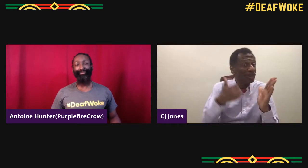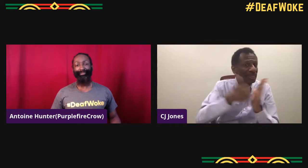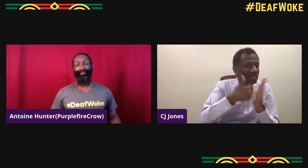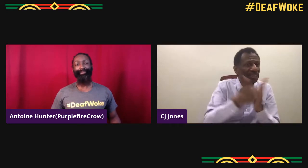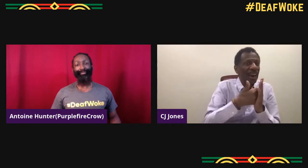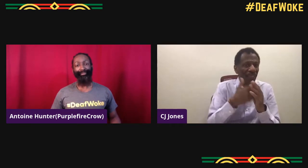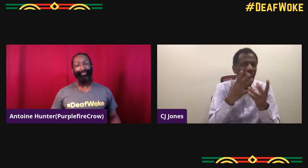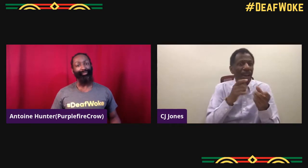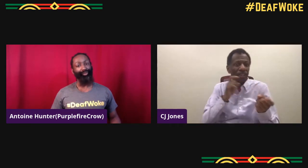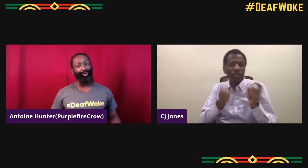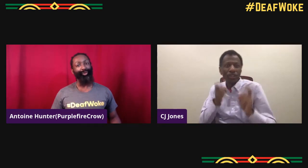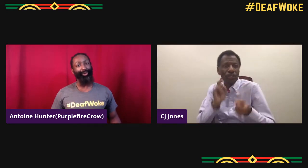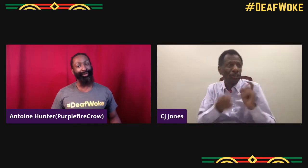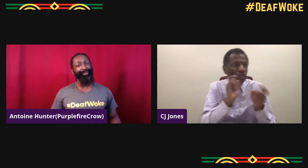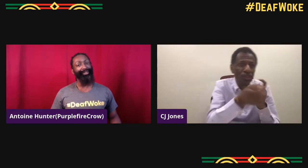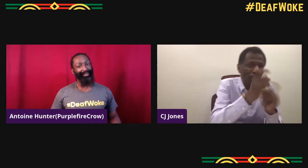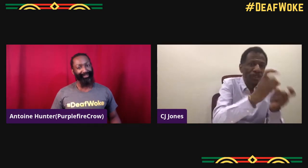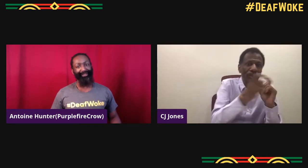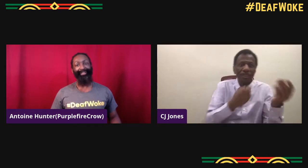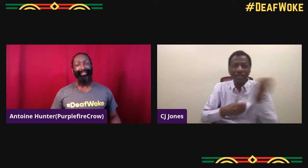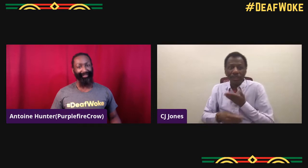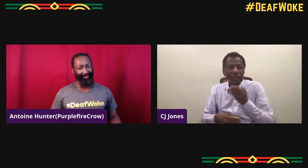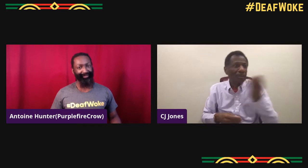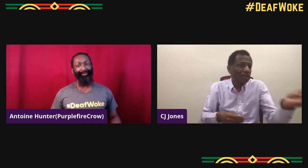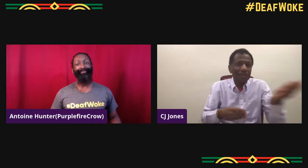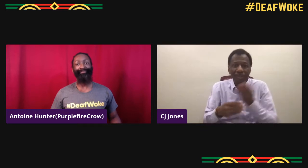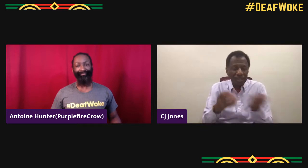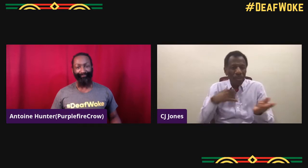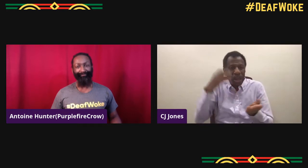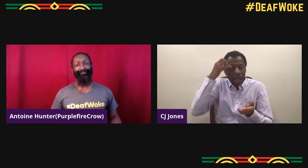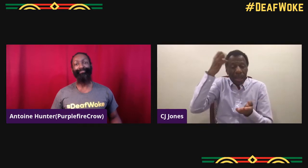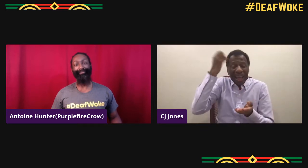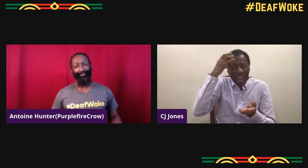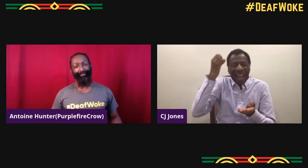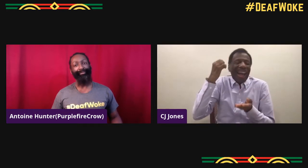I didn't have a problem, but the script itself, we'd go back and forth